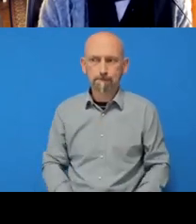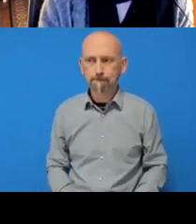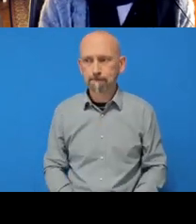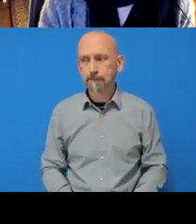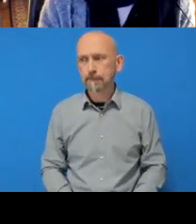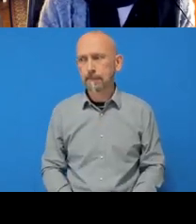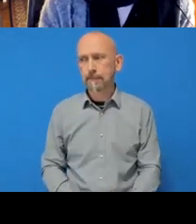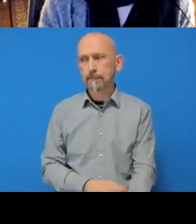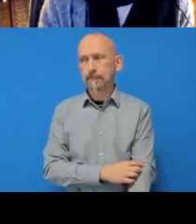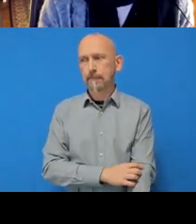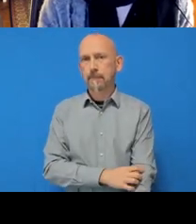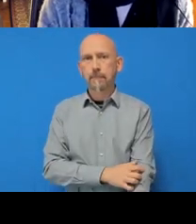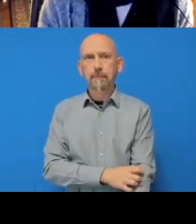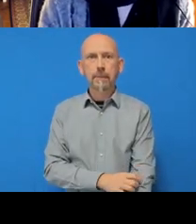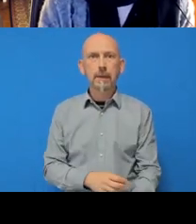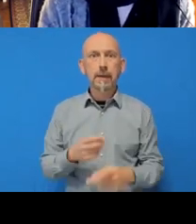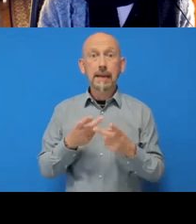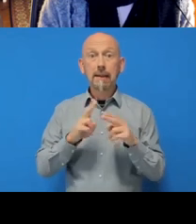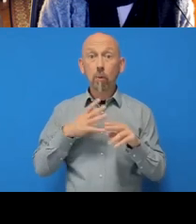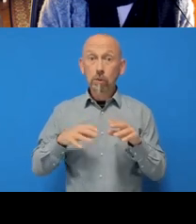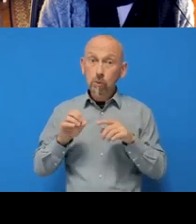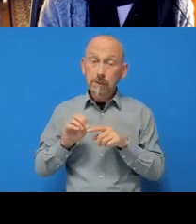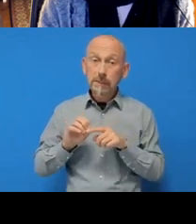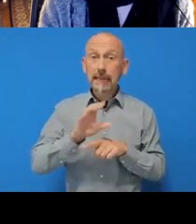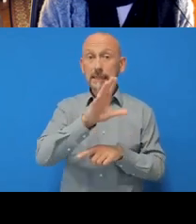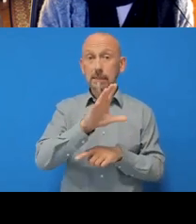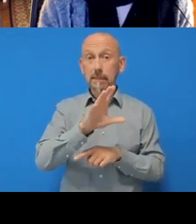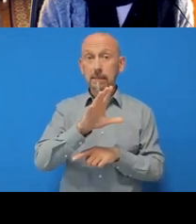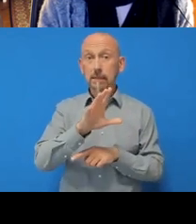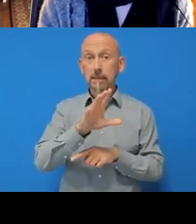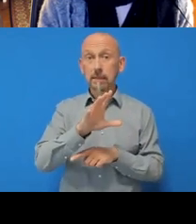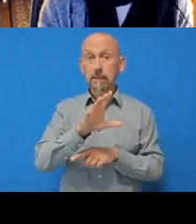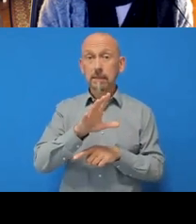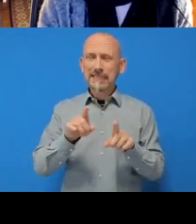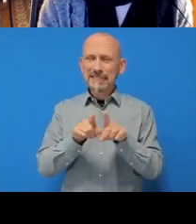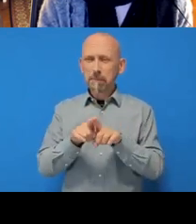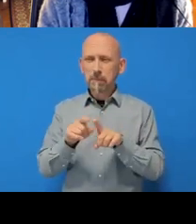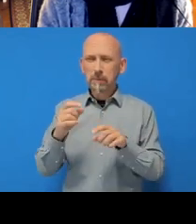If we want to send them there, then this is similar to what we did before there's just one extra step where